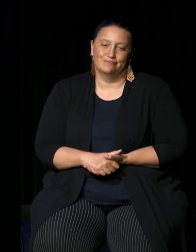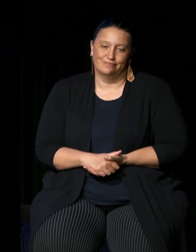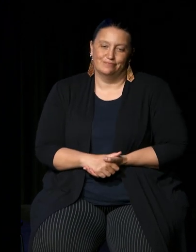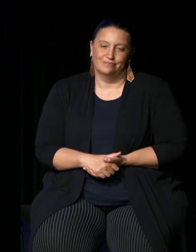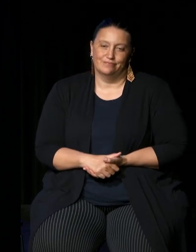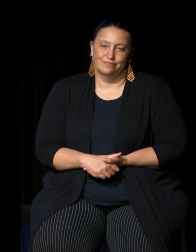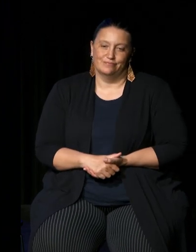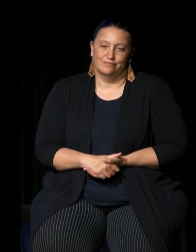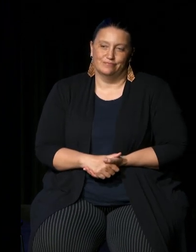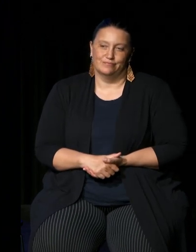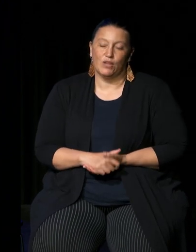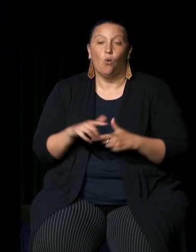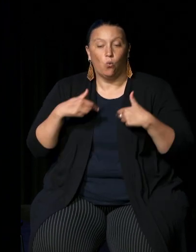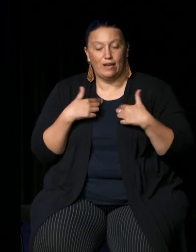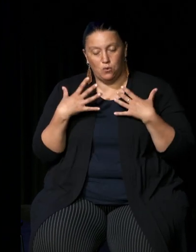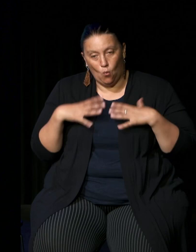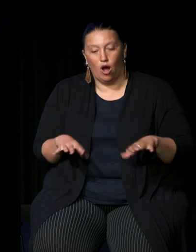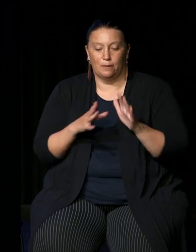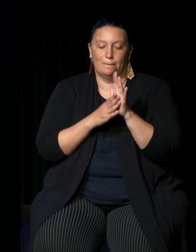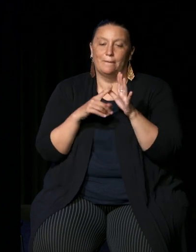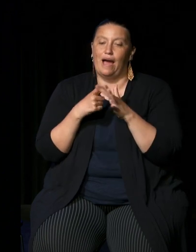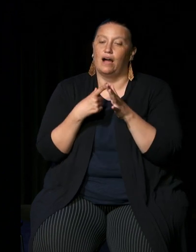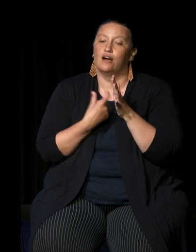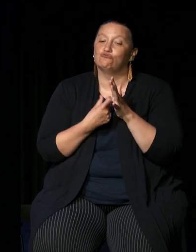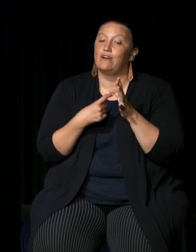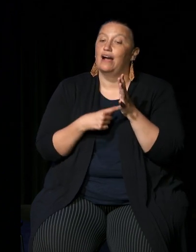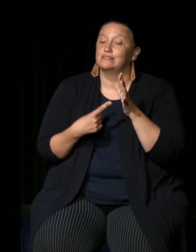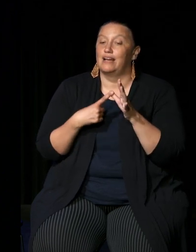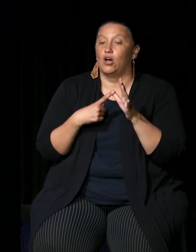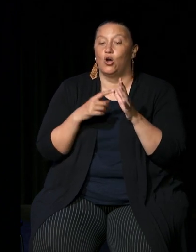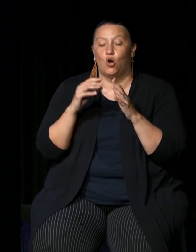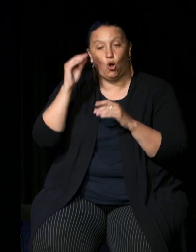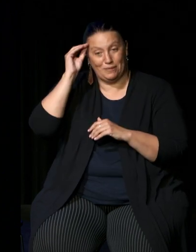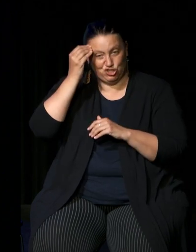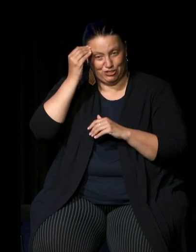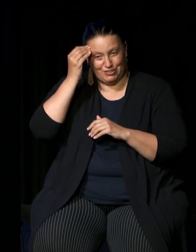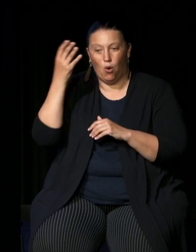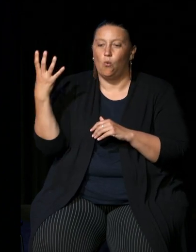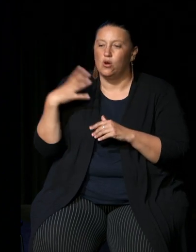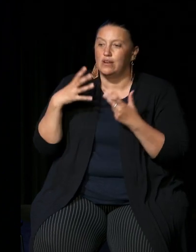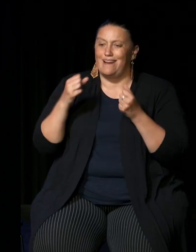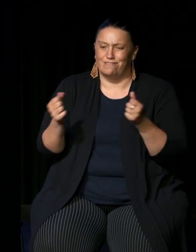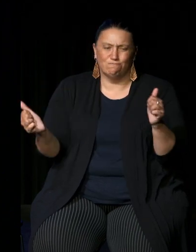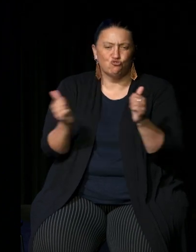we seek a Makarrata commission to supervise a process of agreement making between governments